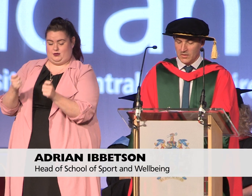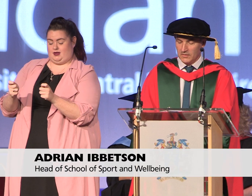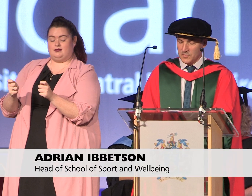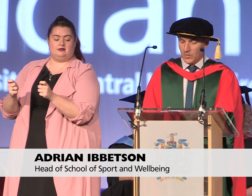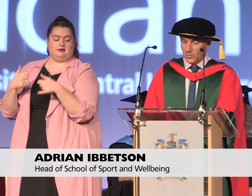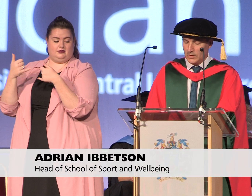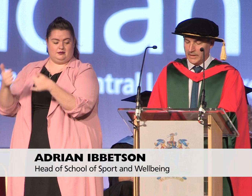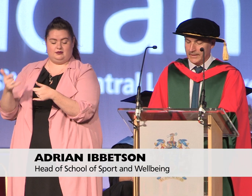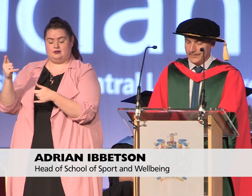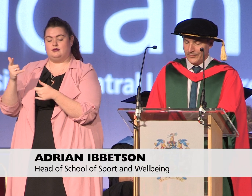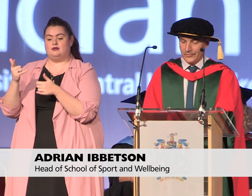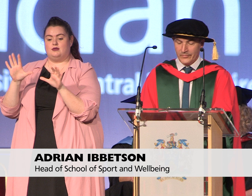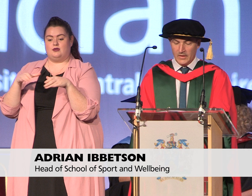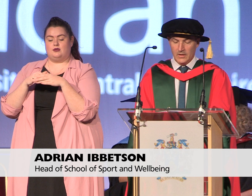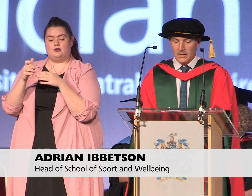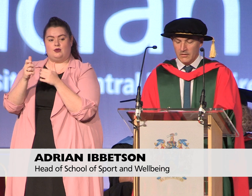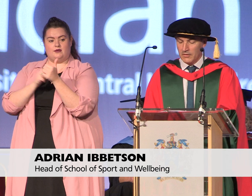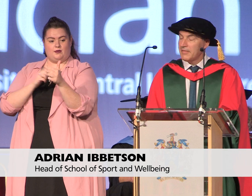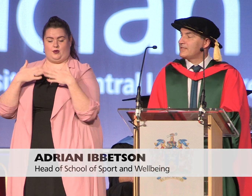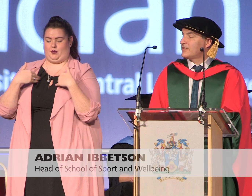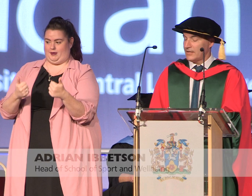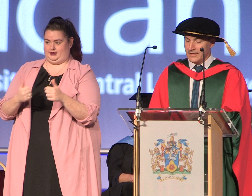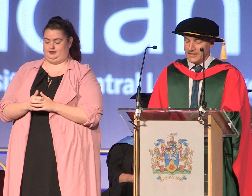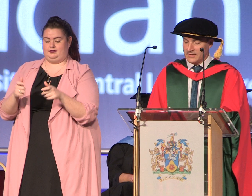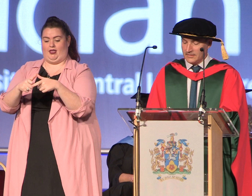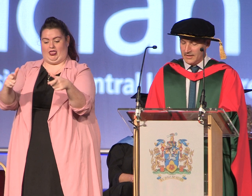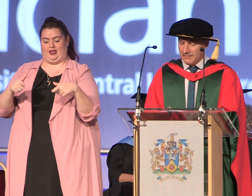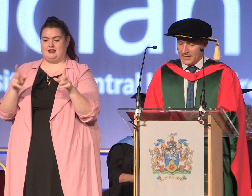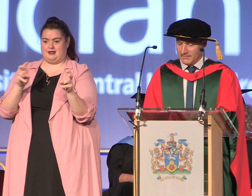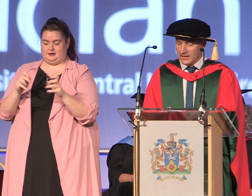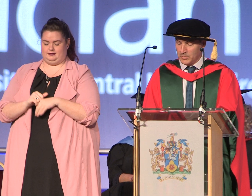School of Sport and Well-being for a thesis entitled The Effects of Uncle